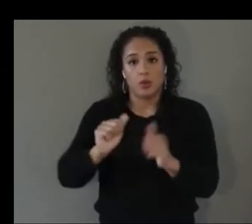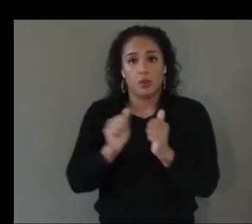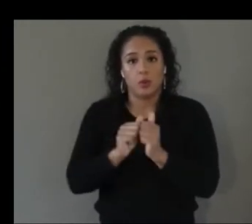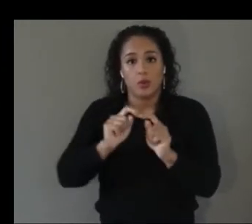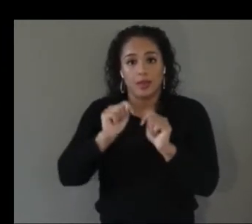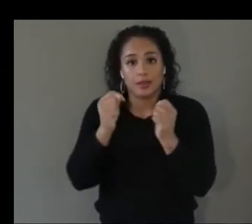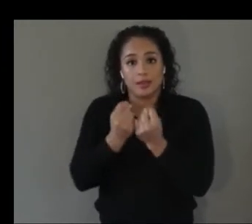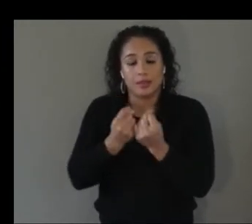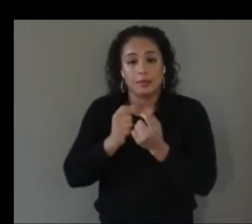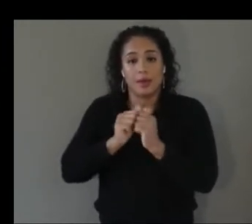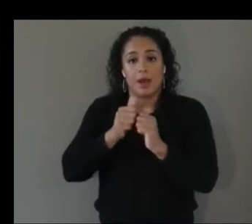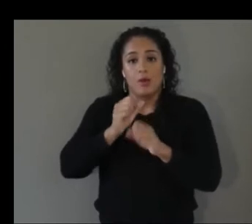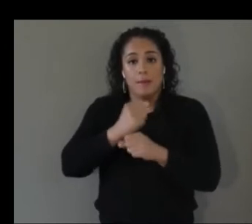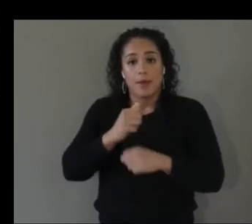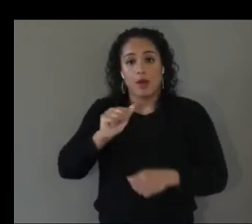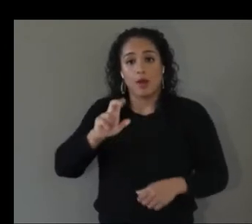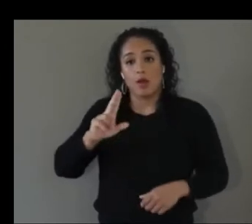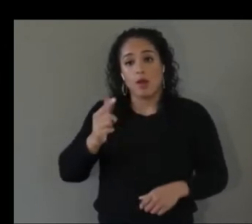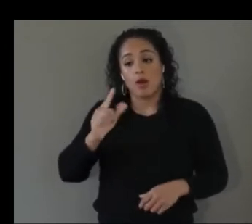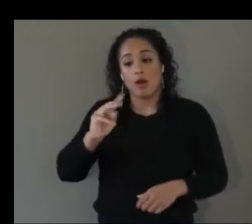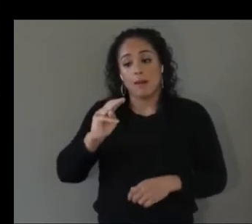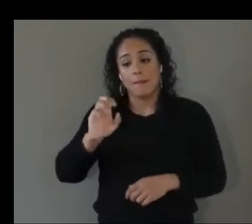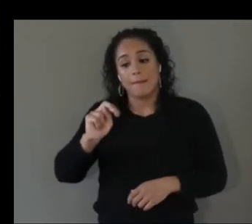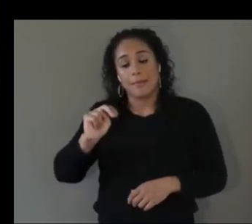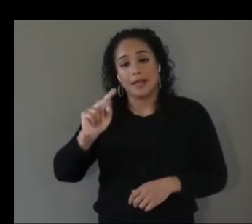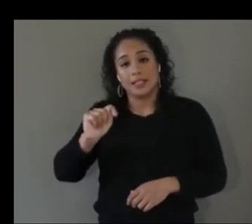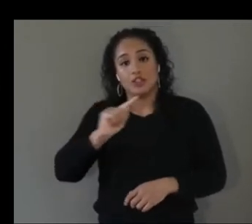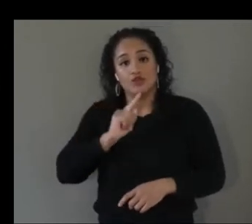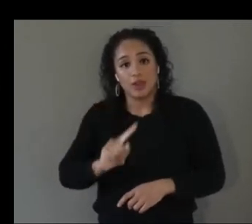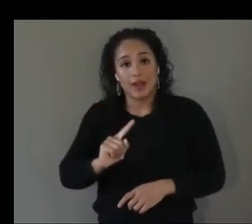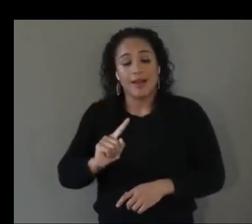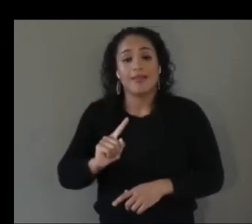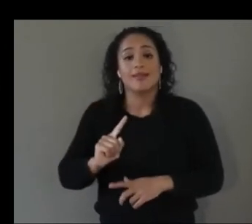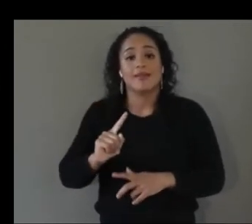applications more accessible the people who use screen readers and a couple of the research